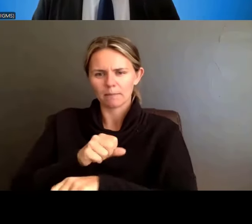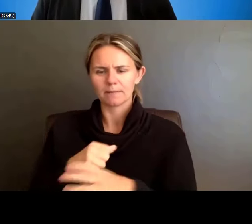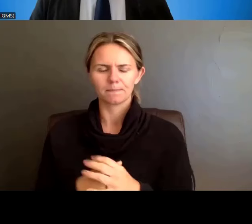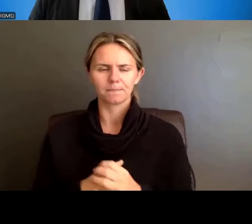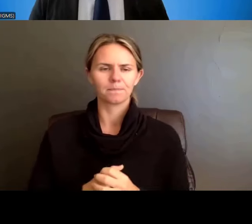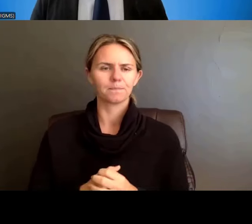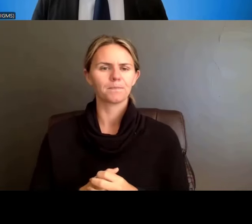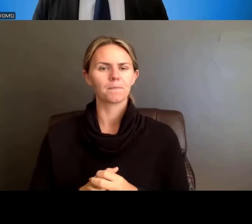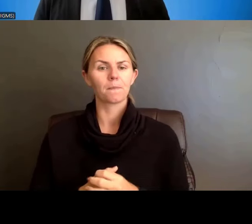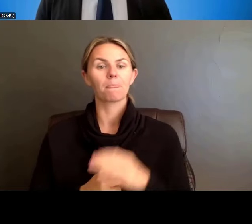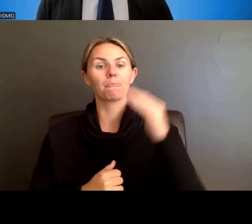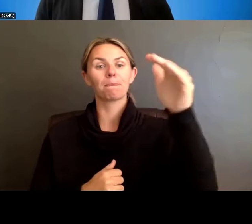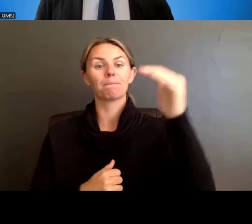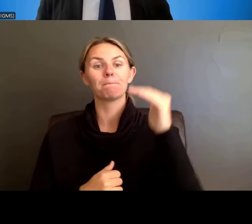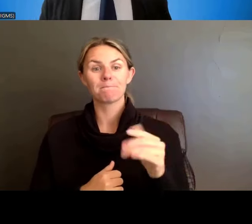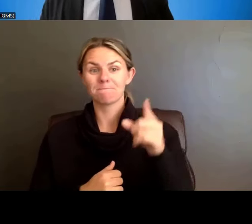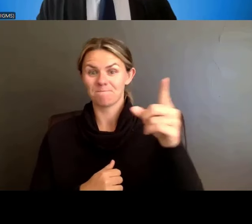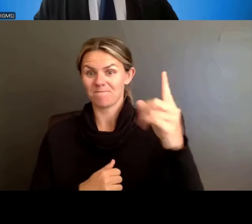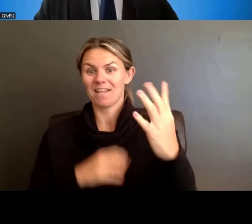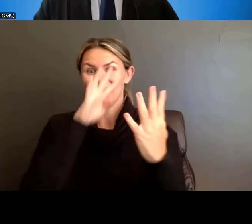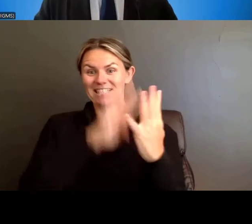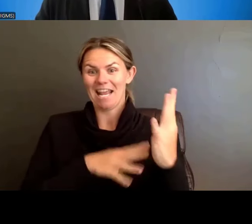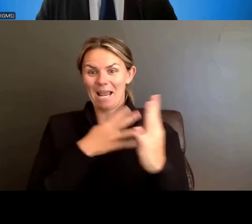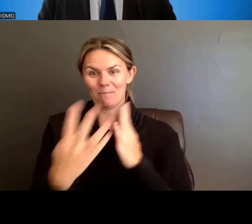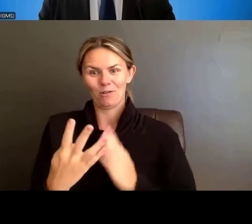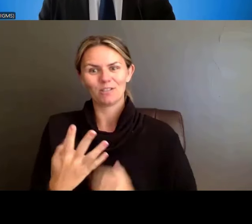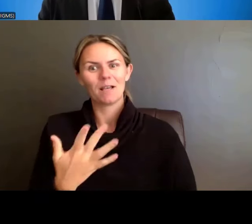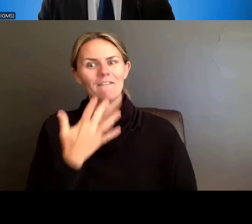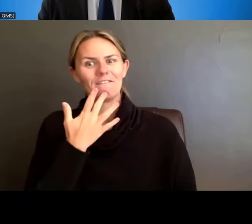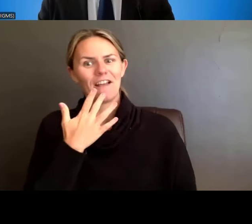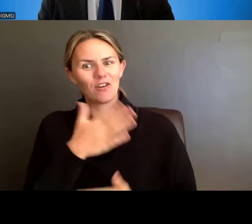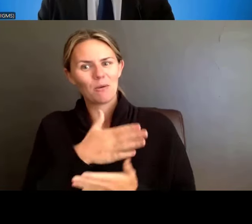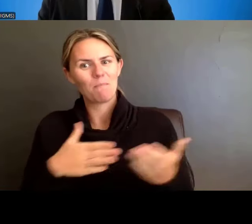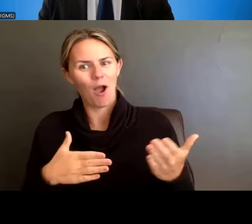Next, the tables, everybody's favorite part of the training grant application.